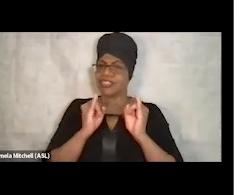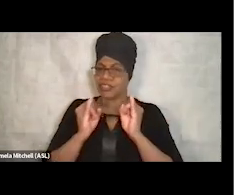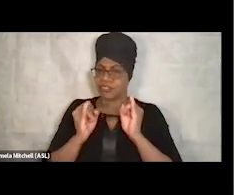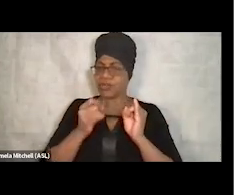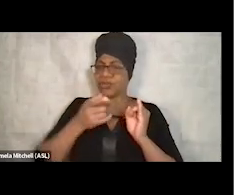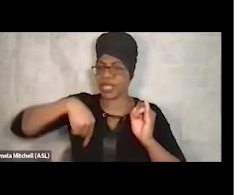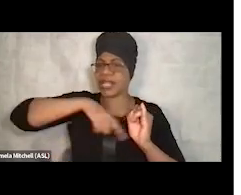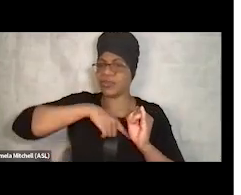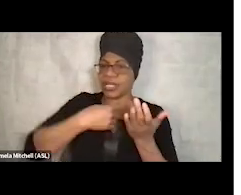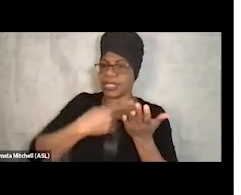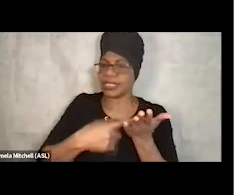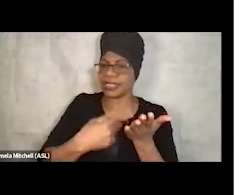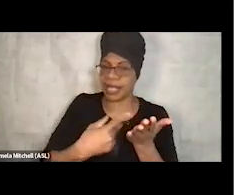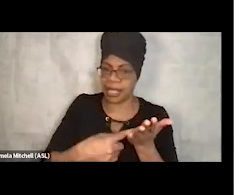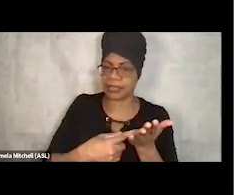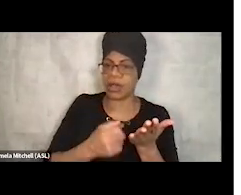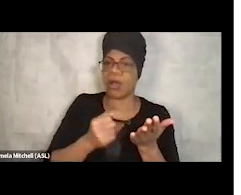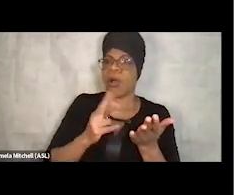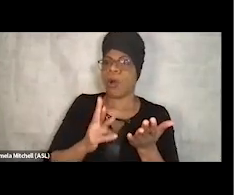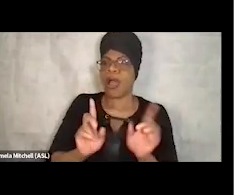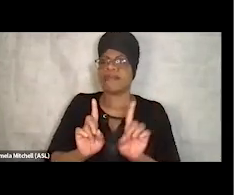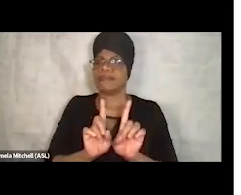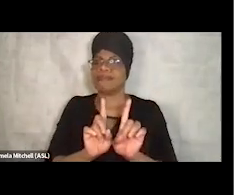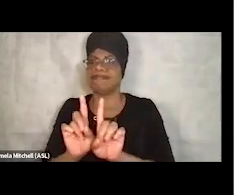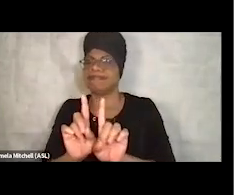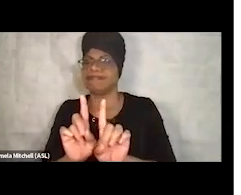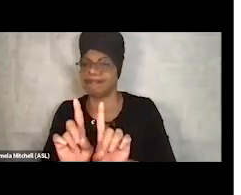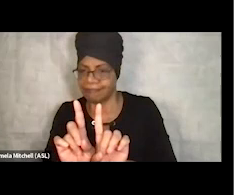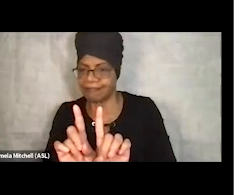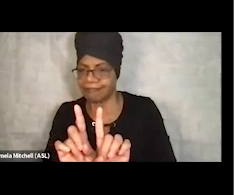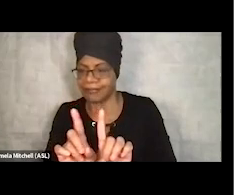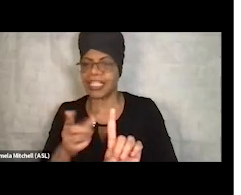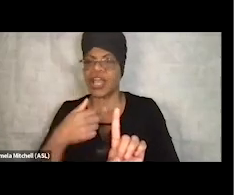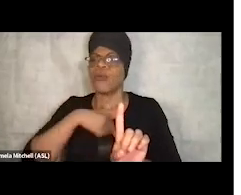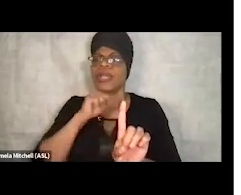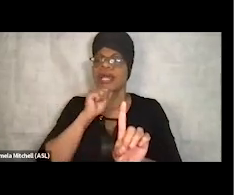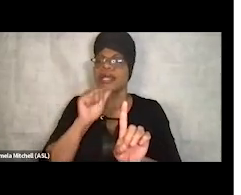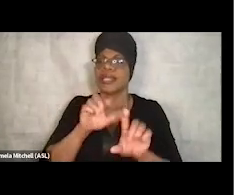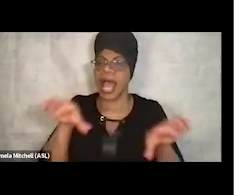So coming alongside somebody is what I like to say that we're doing. We're not doing all the work for them.